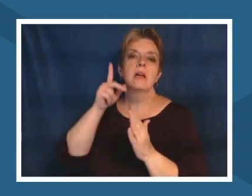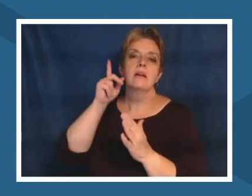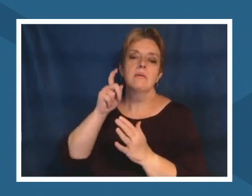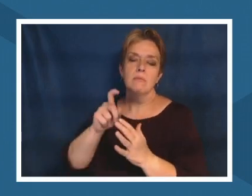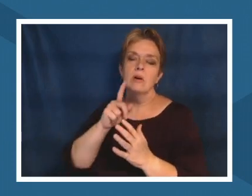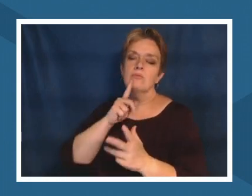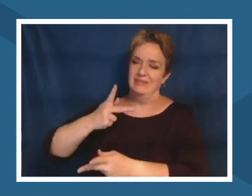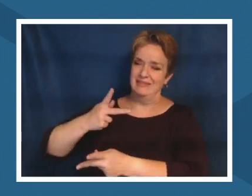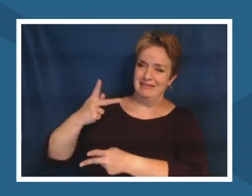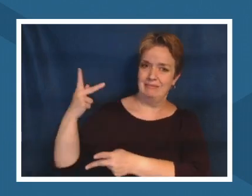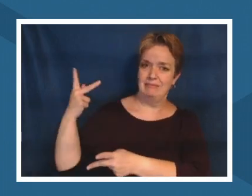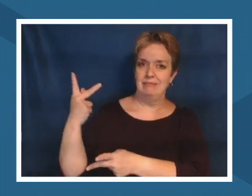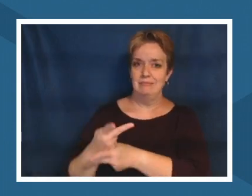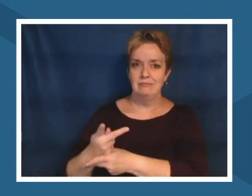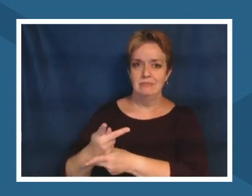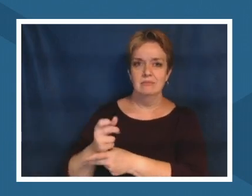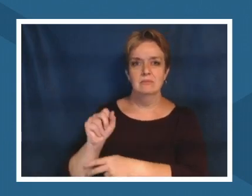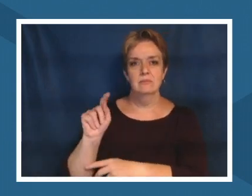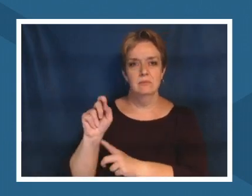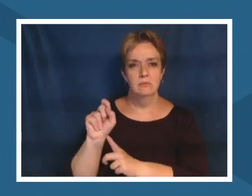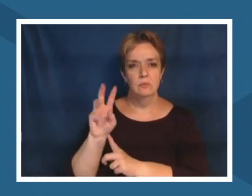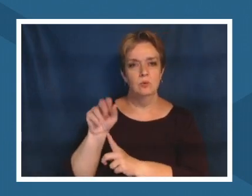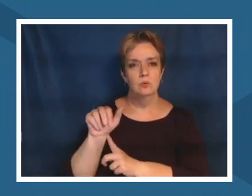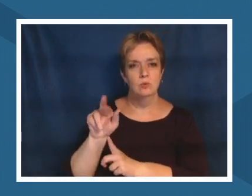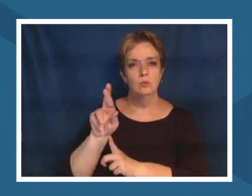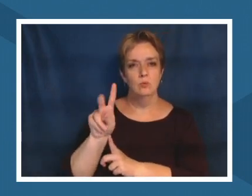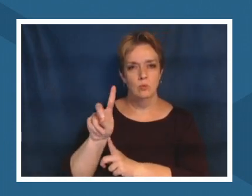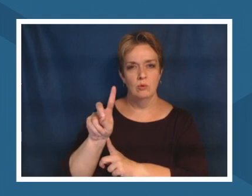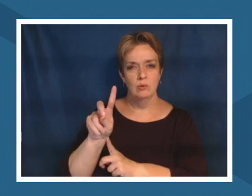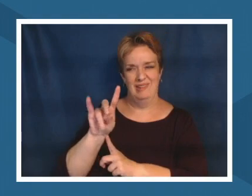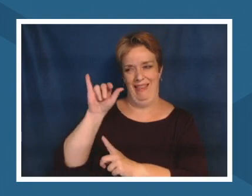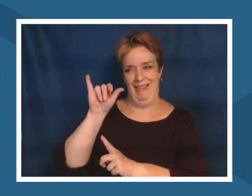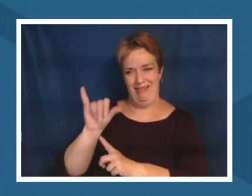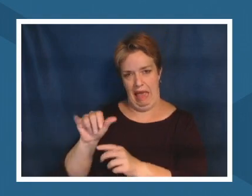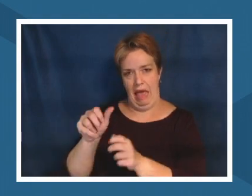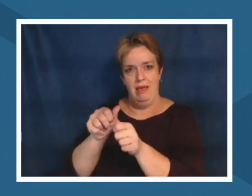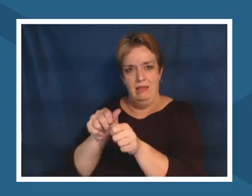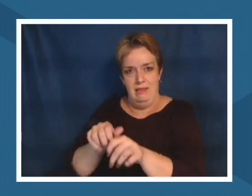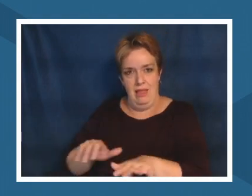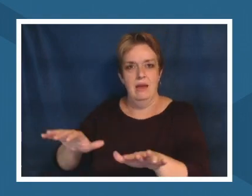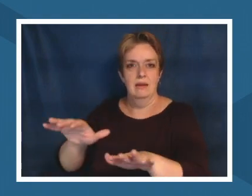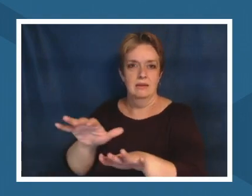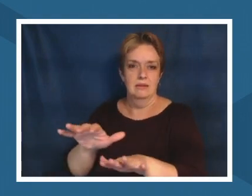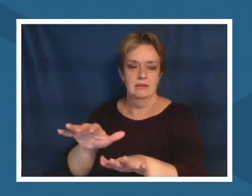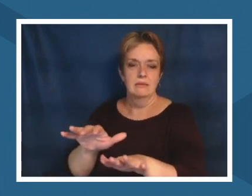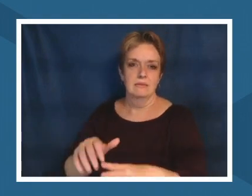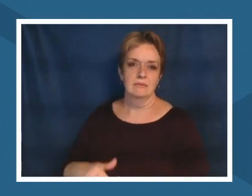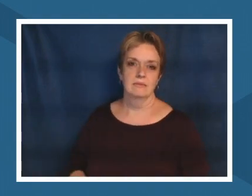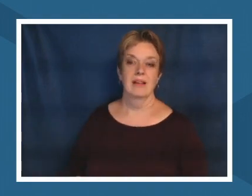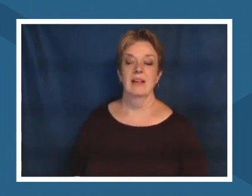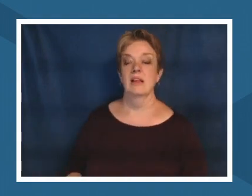and where we teach in that to me is truly